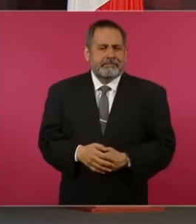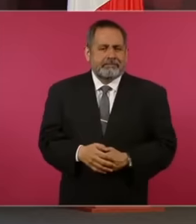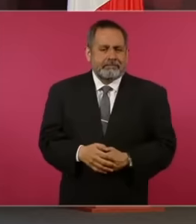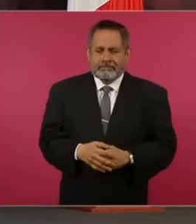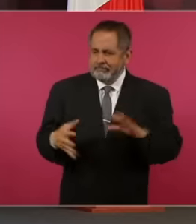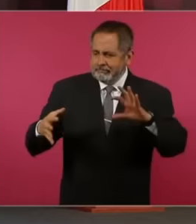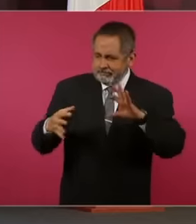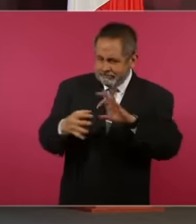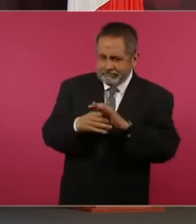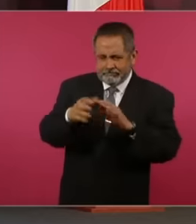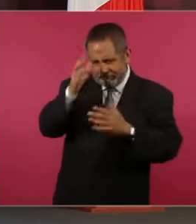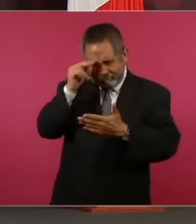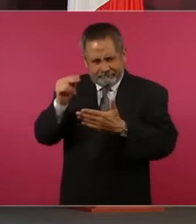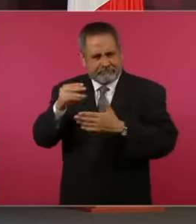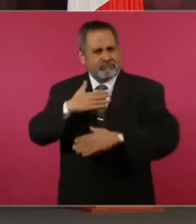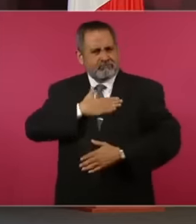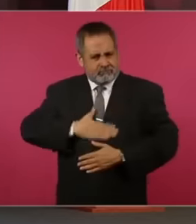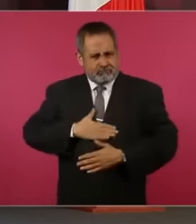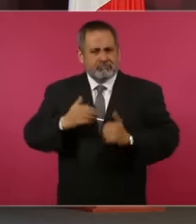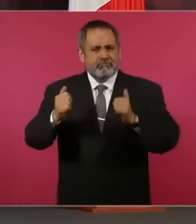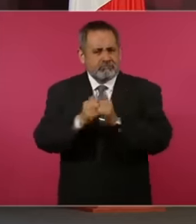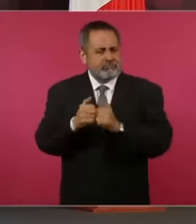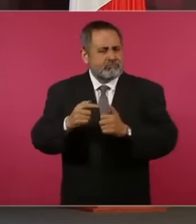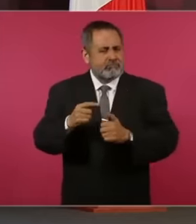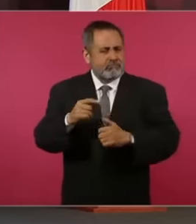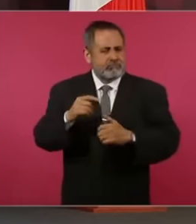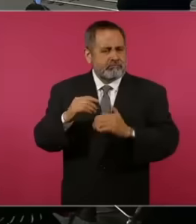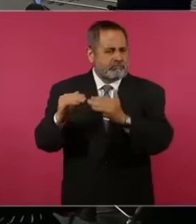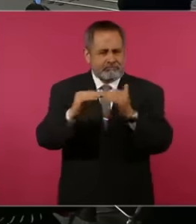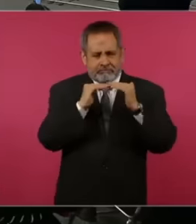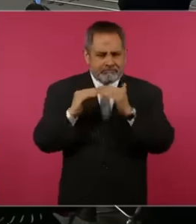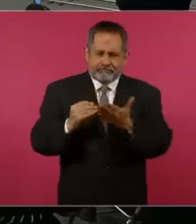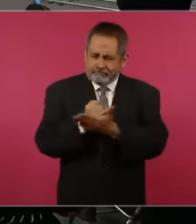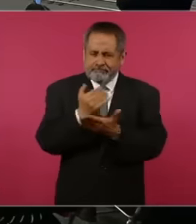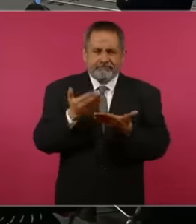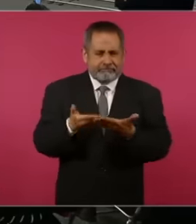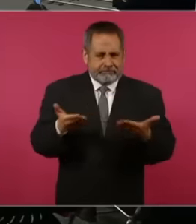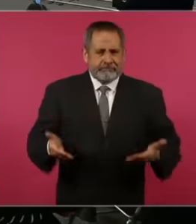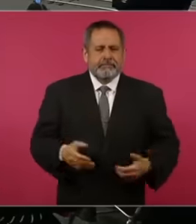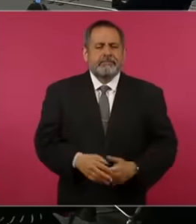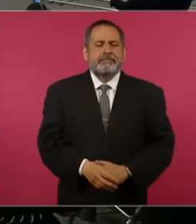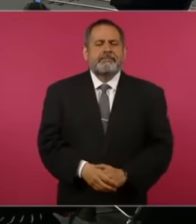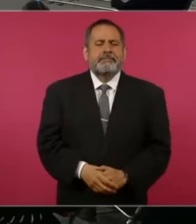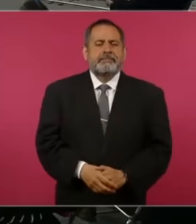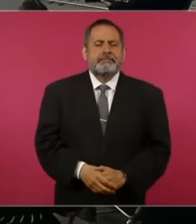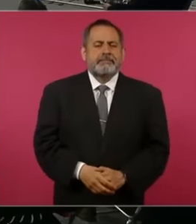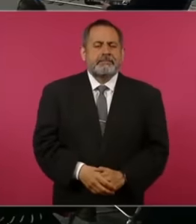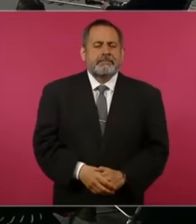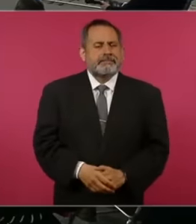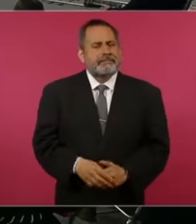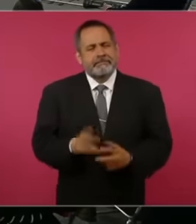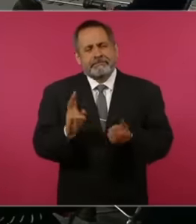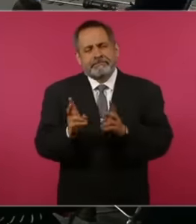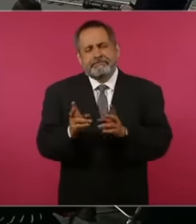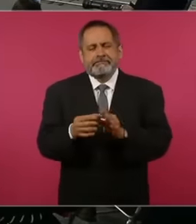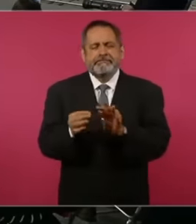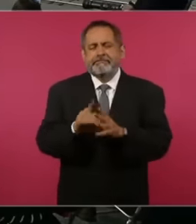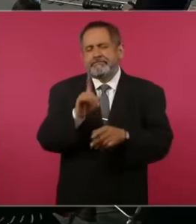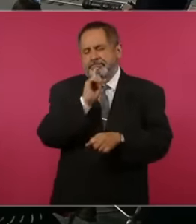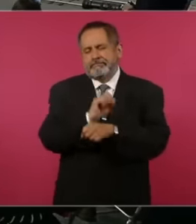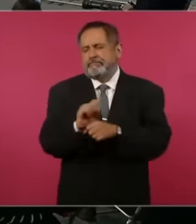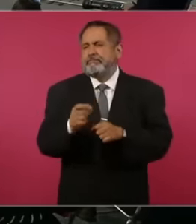democracy colloquially as one